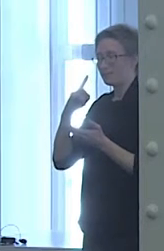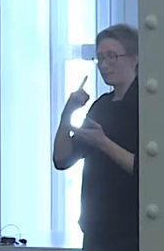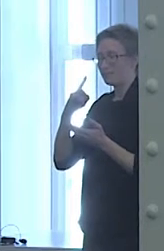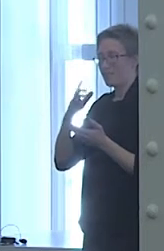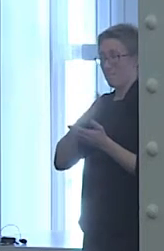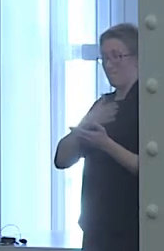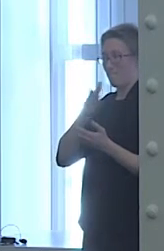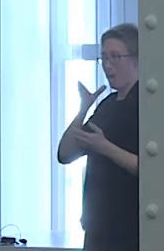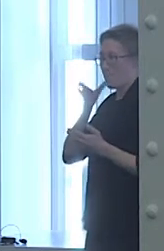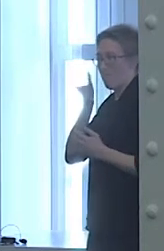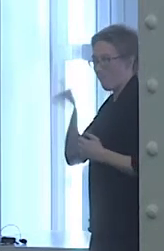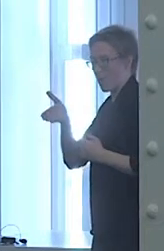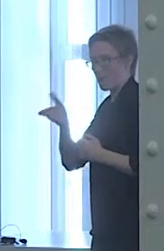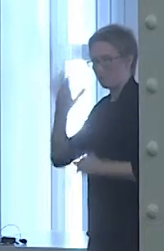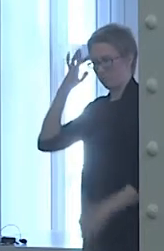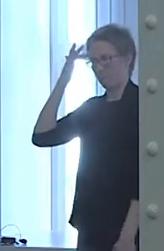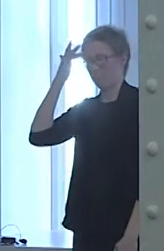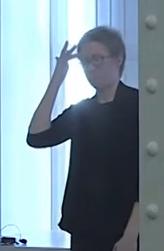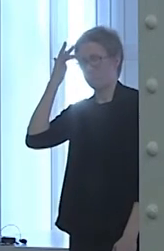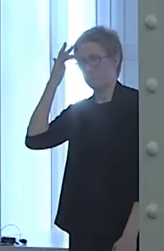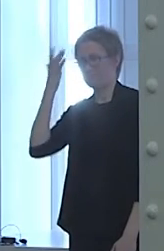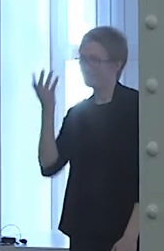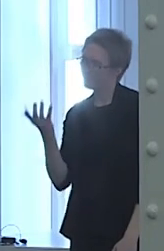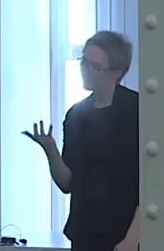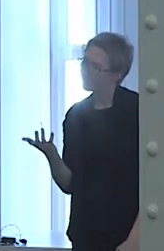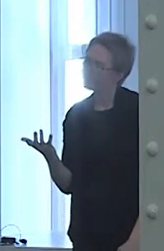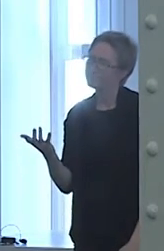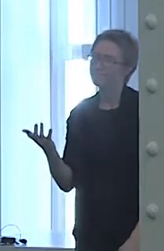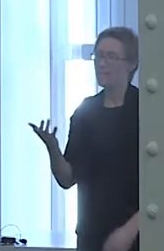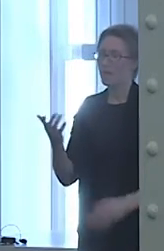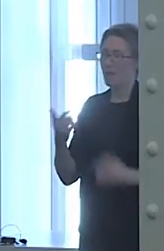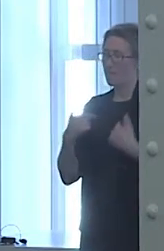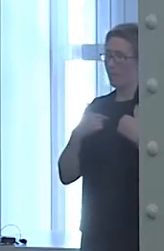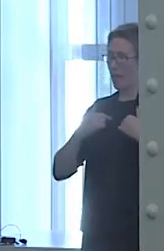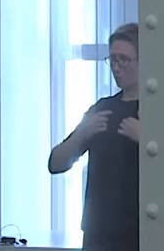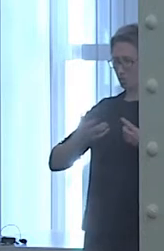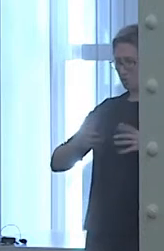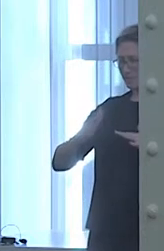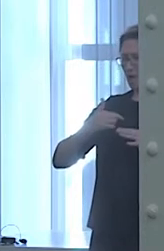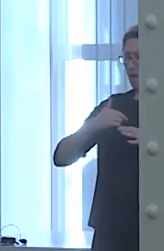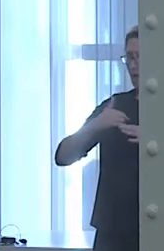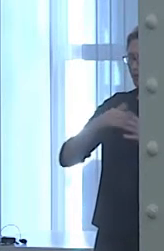and it always hurts to have your body cut up, to be under the knife.